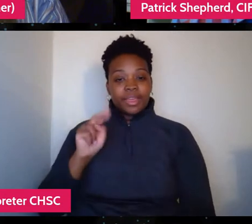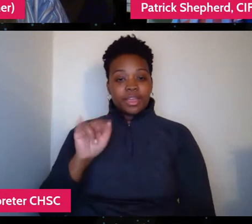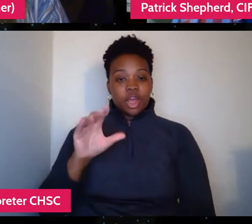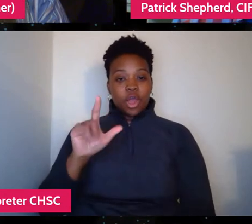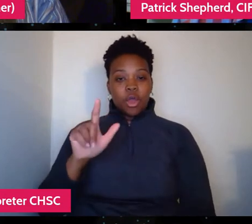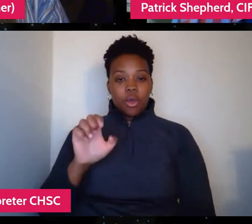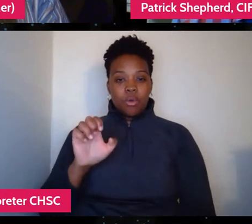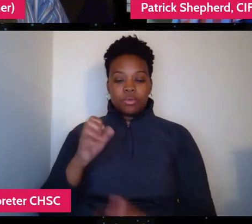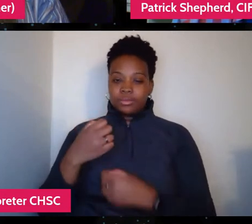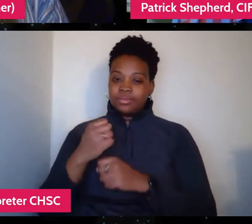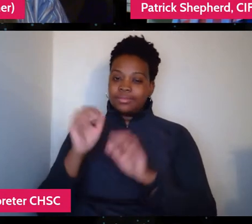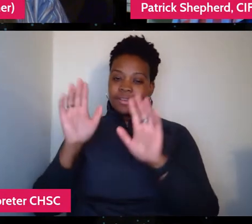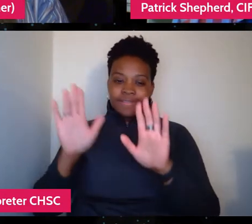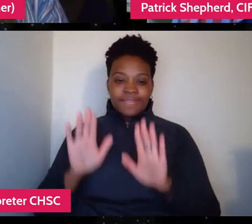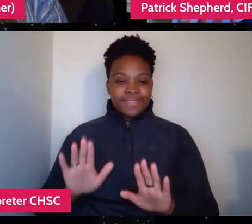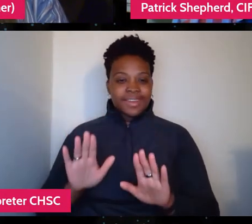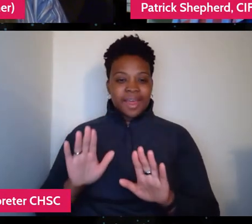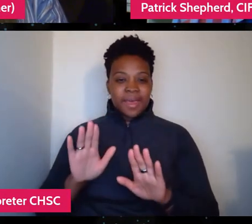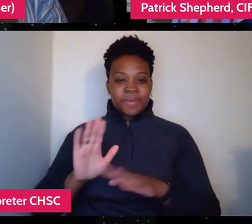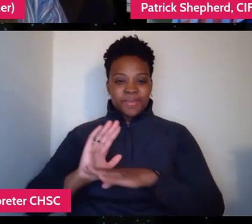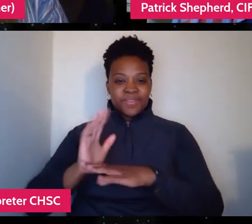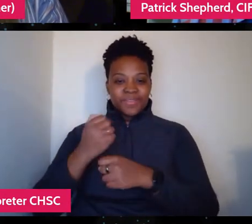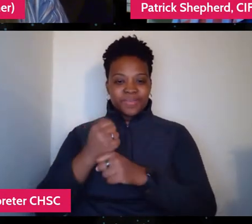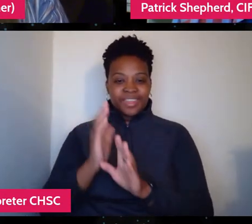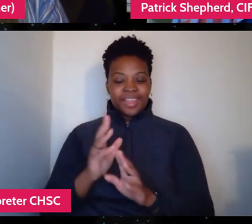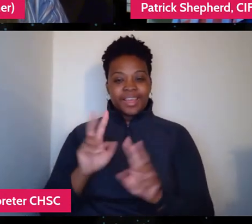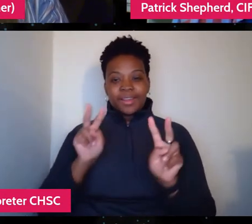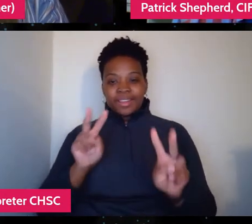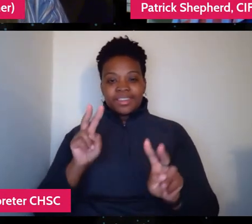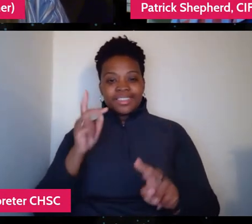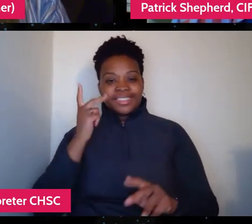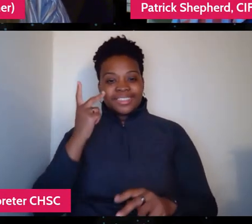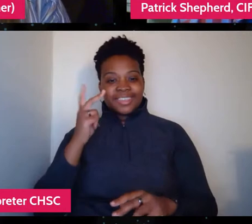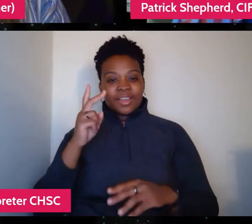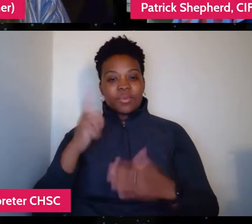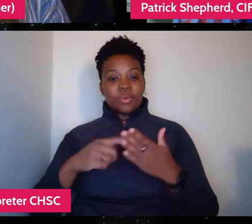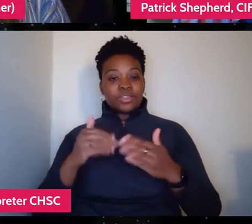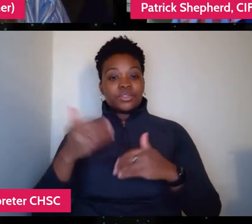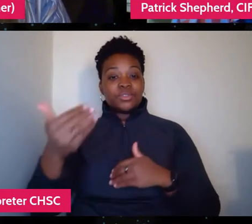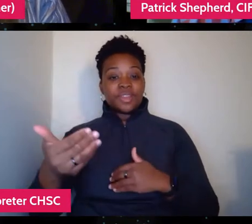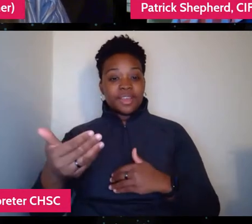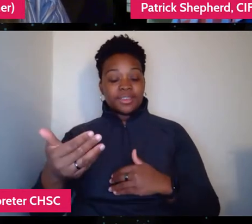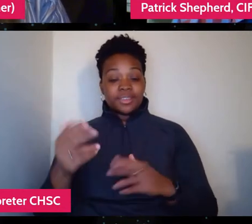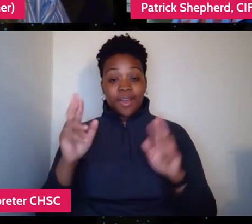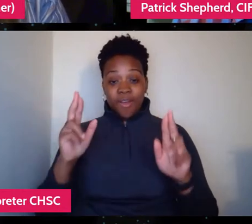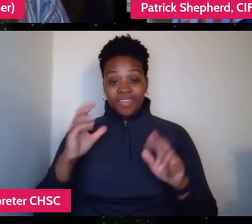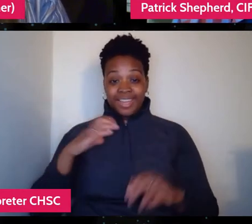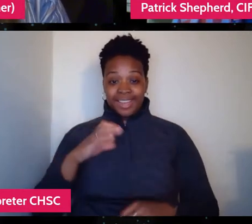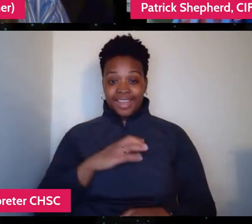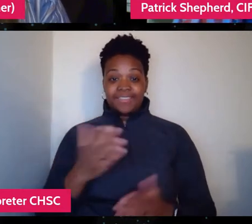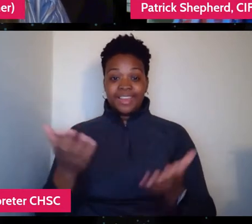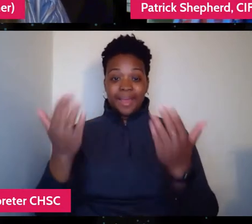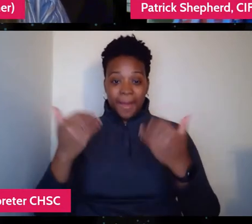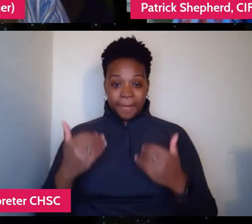I can't wait to see what she does next and hopefully we can actually bring her to Cleveland in-person next, with her next film. So we'll see.